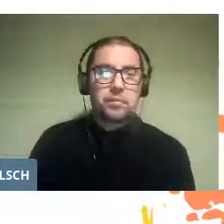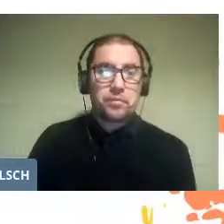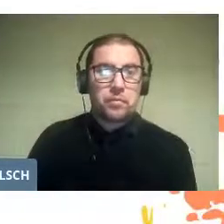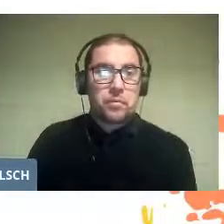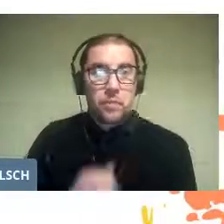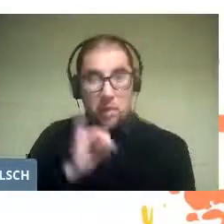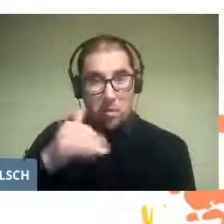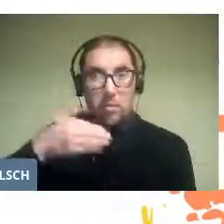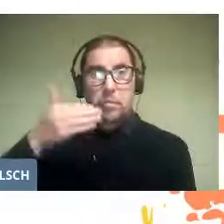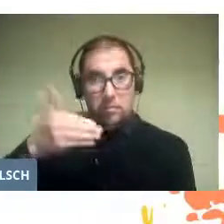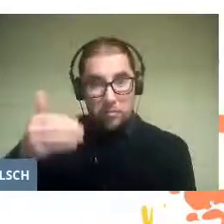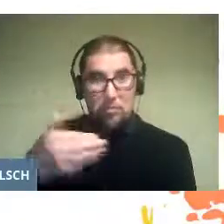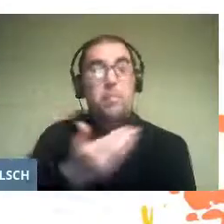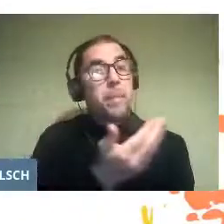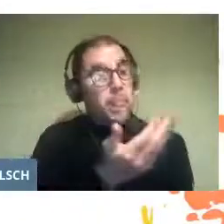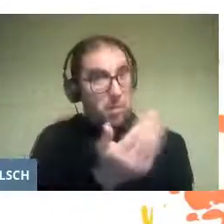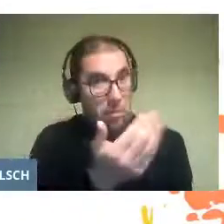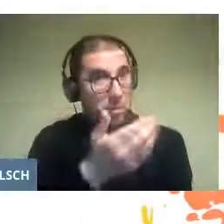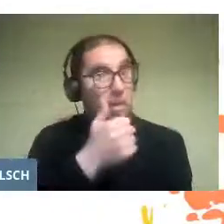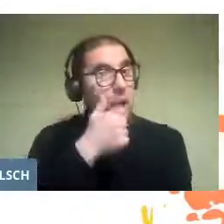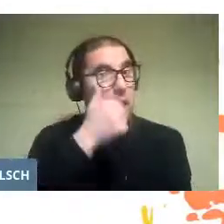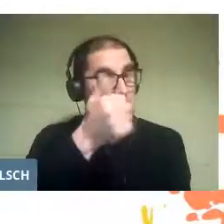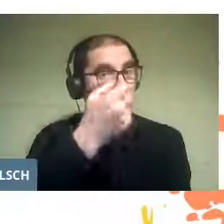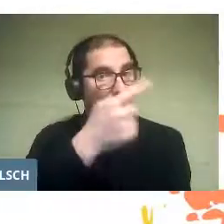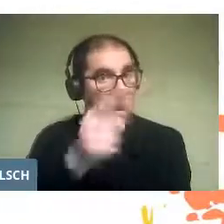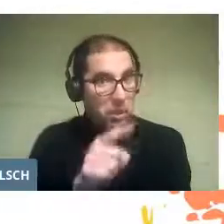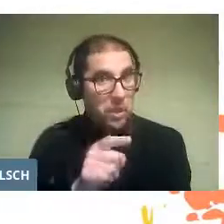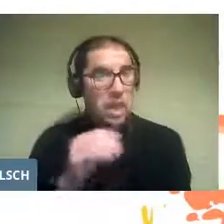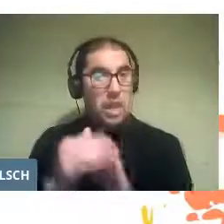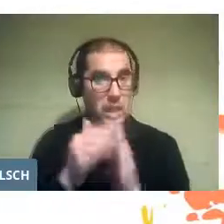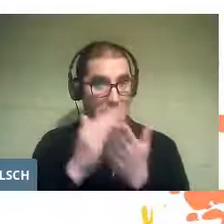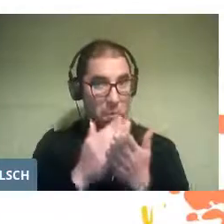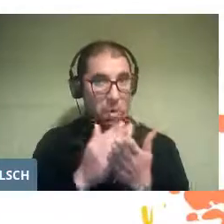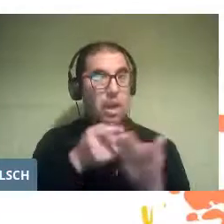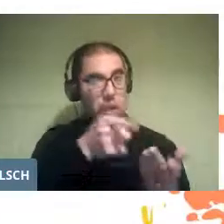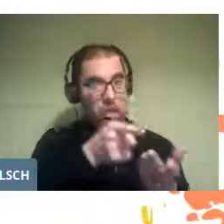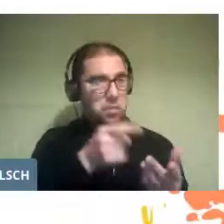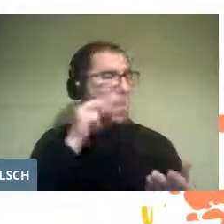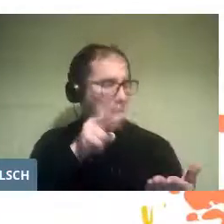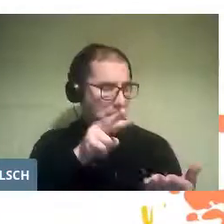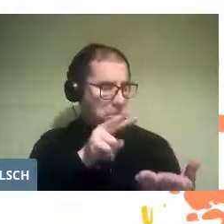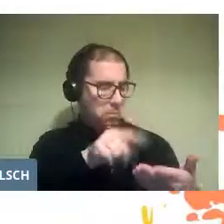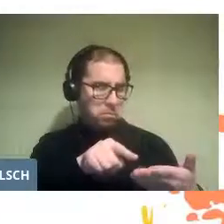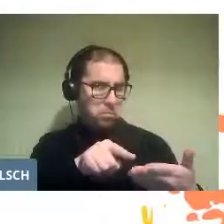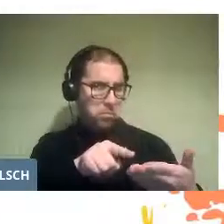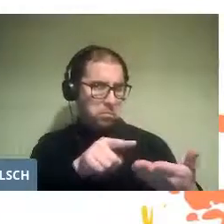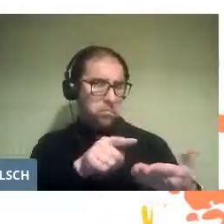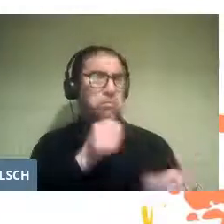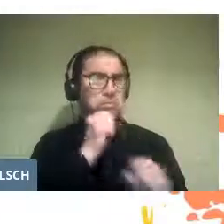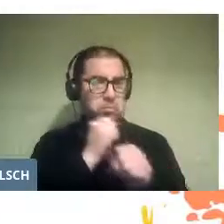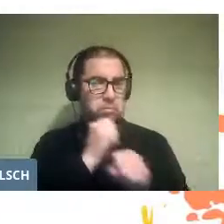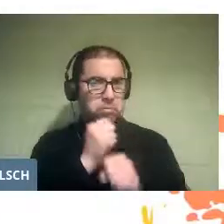We ask the music director of the school to take that score and work it for a semester,